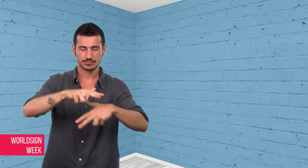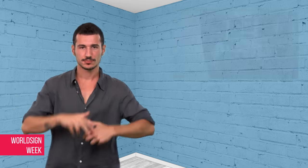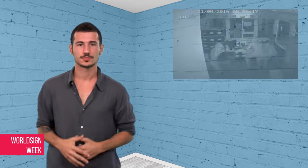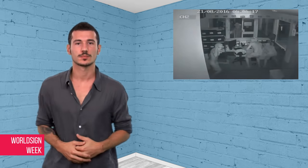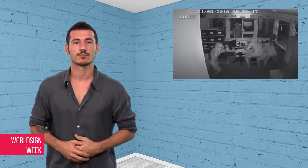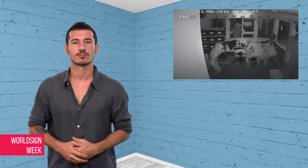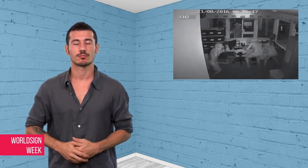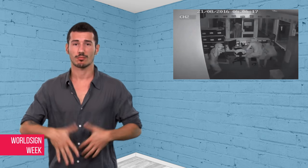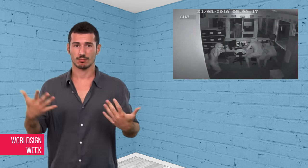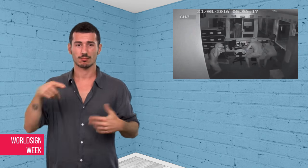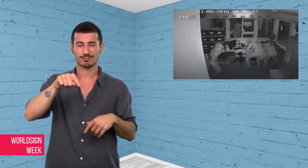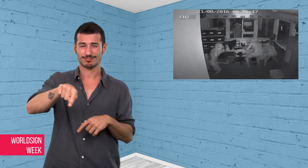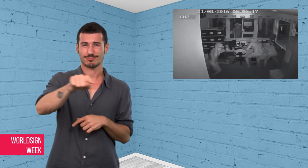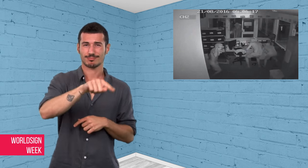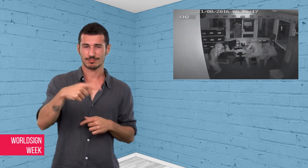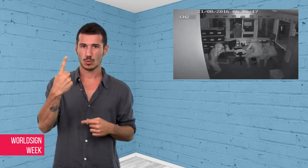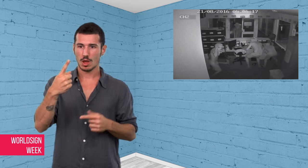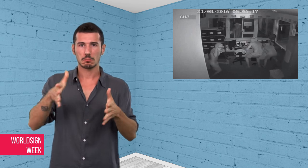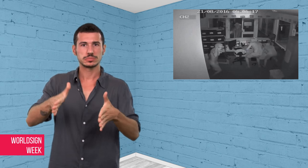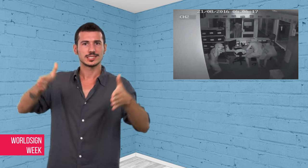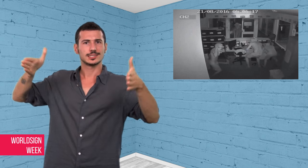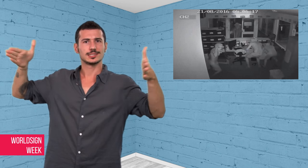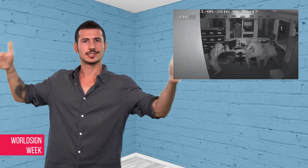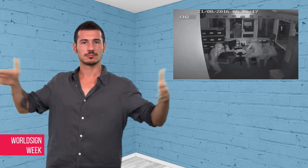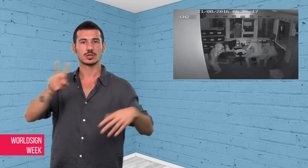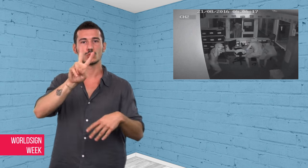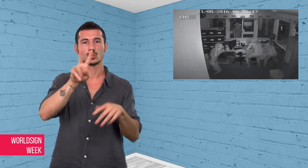prowling around in an office!